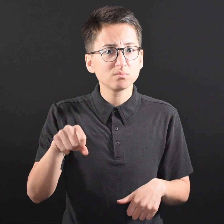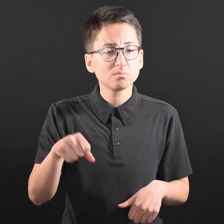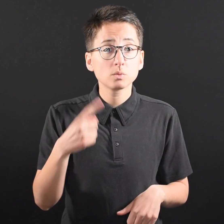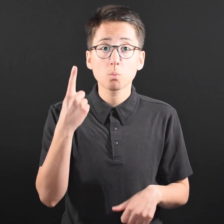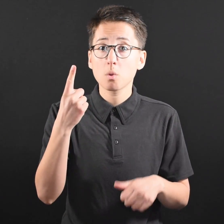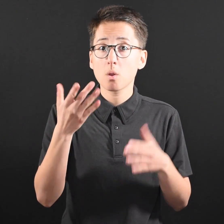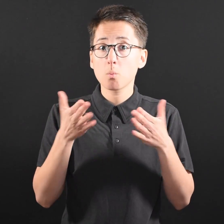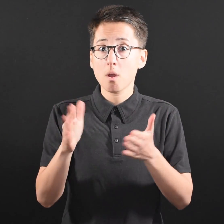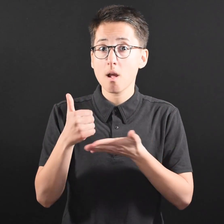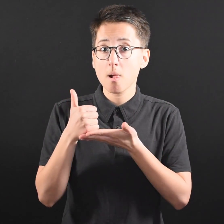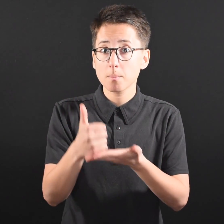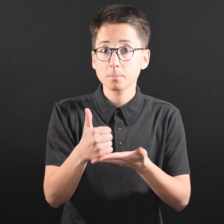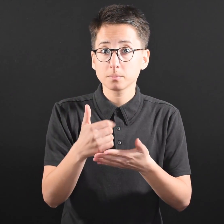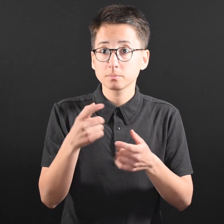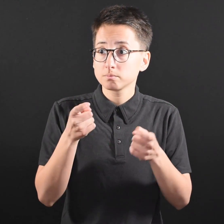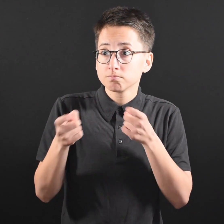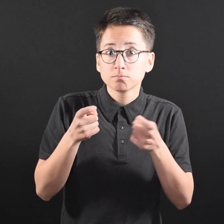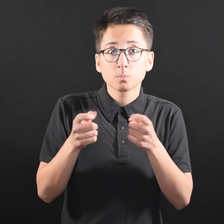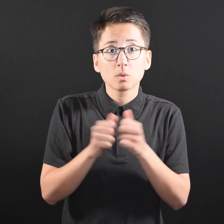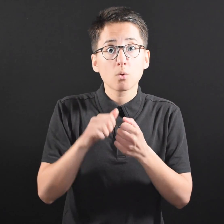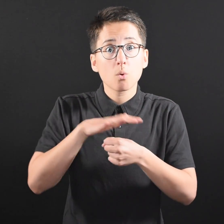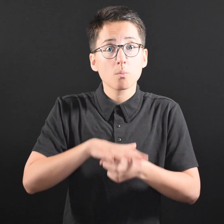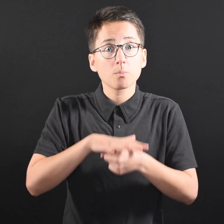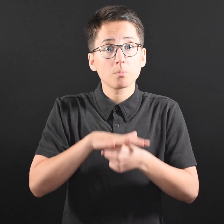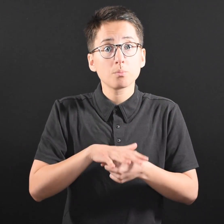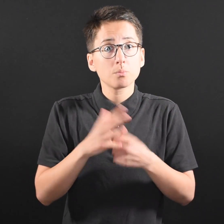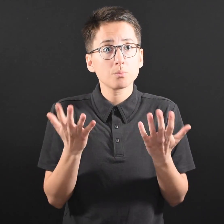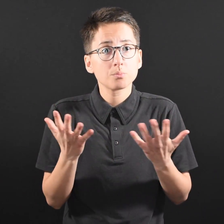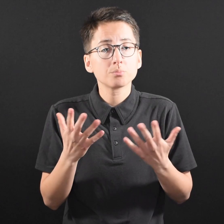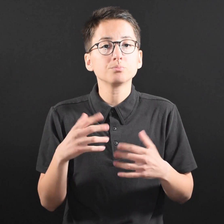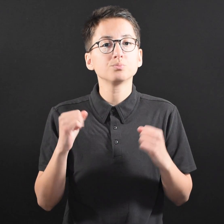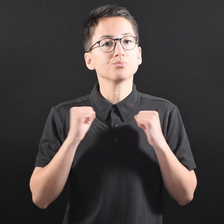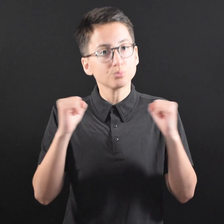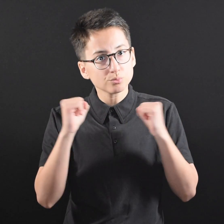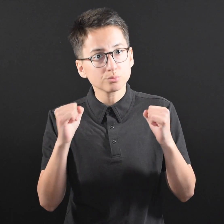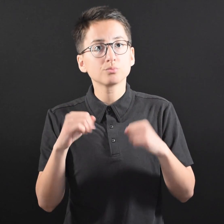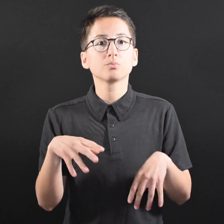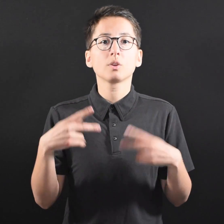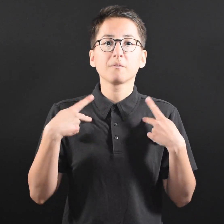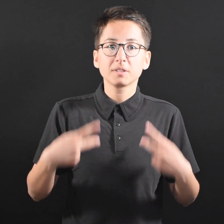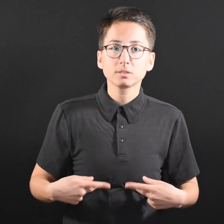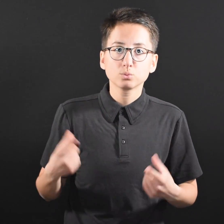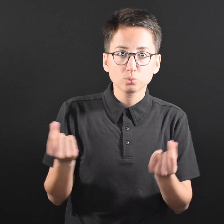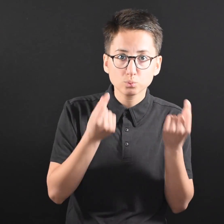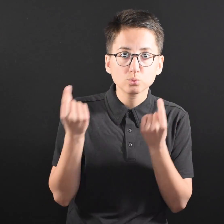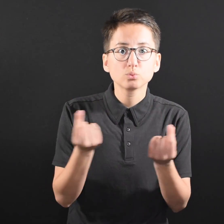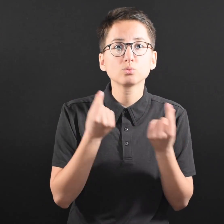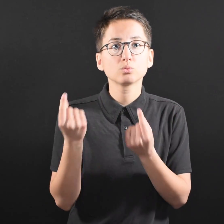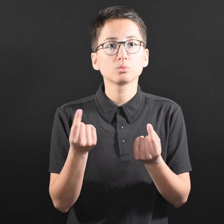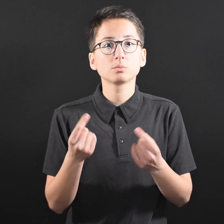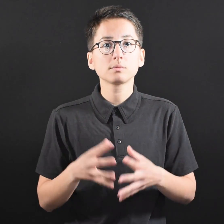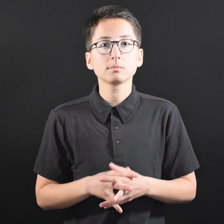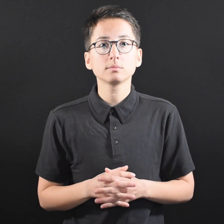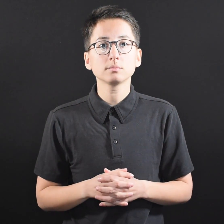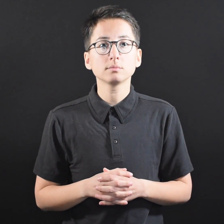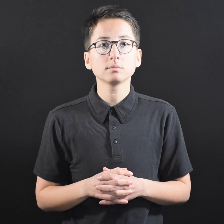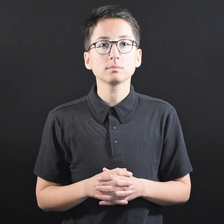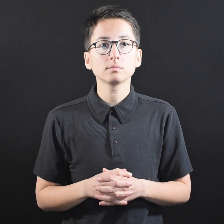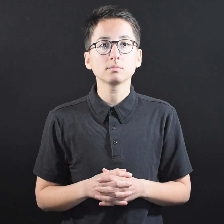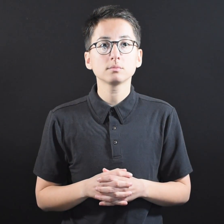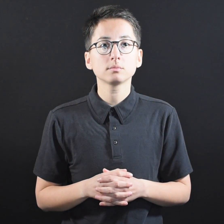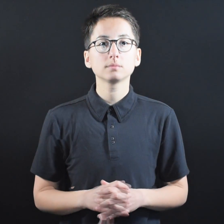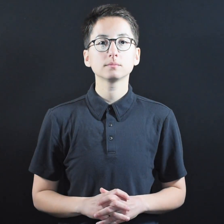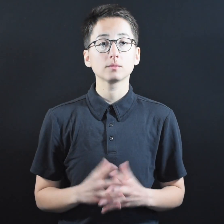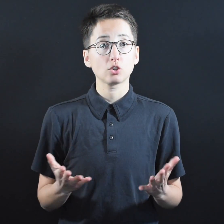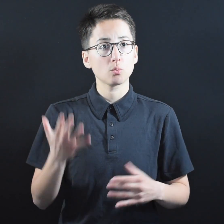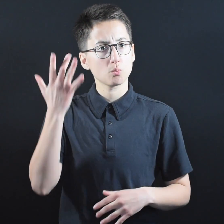for everyone. A proven way to help deal with that stress is through exercise and physical activity.